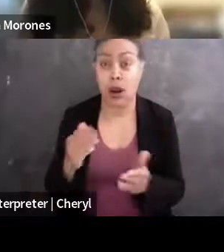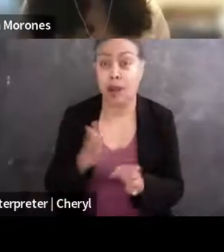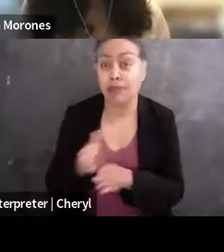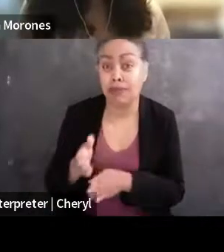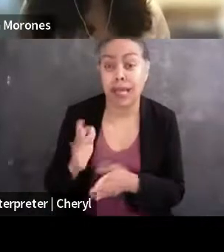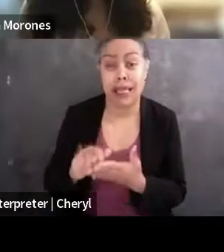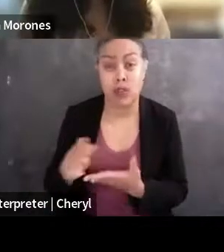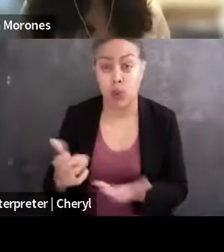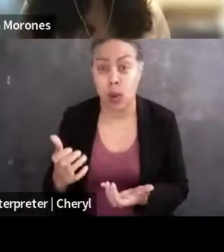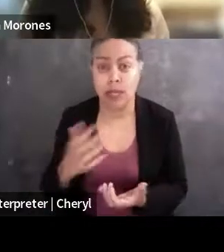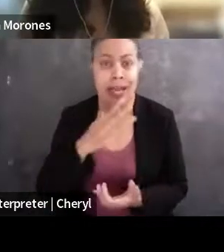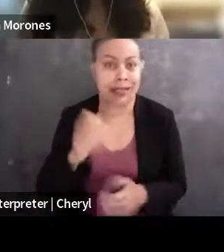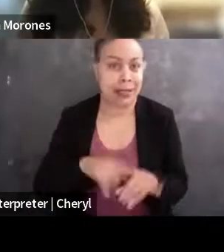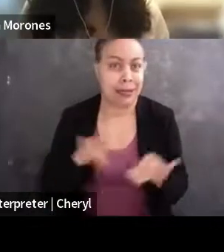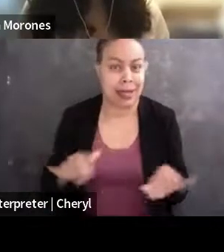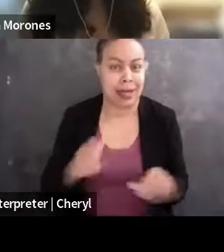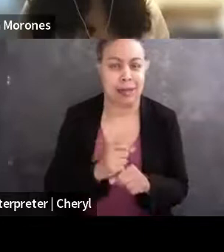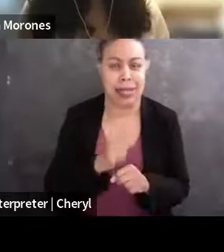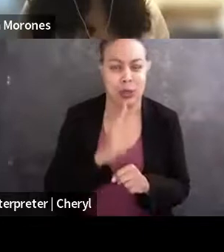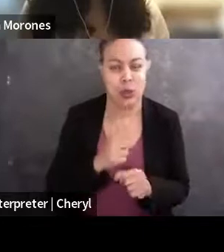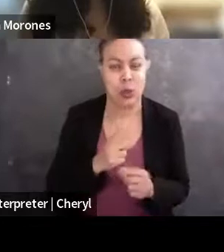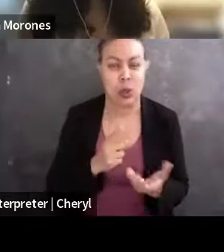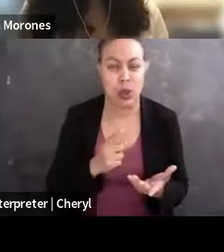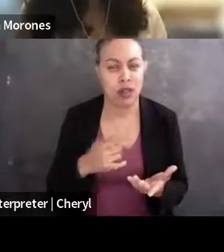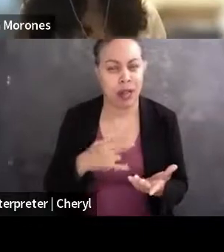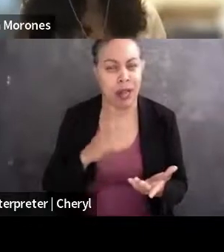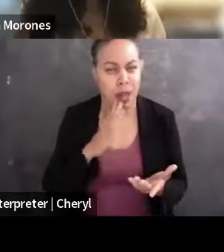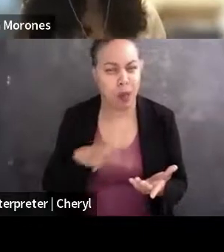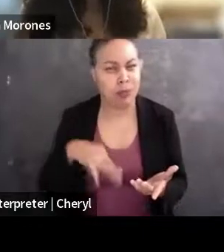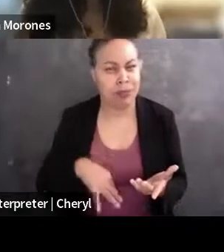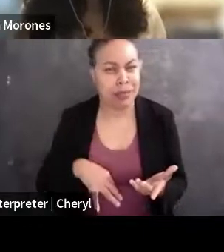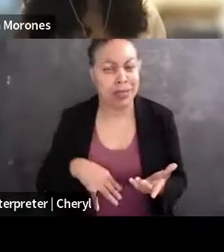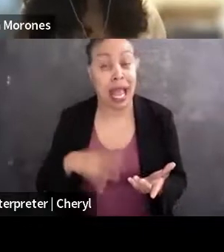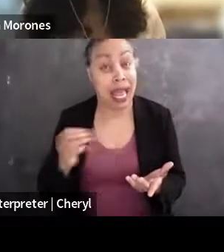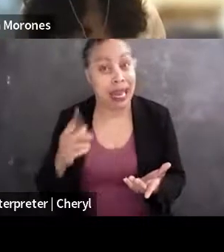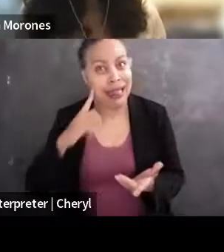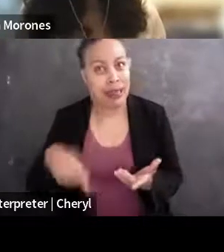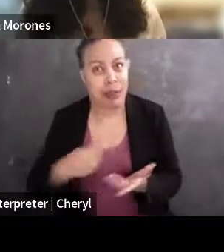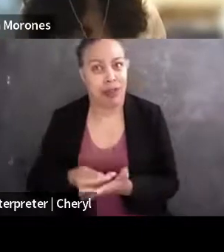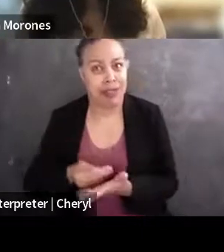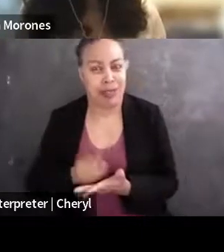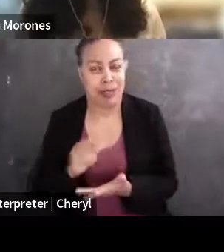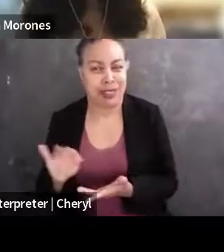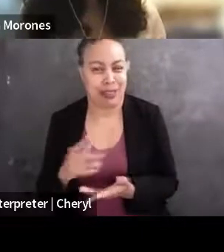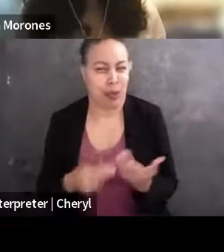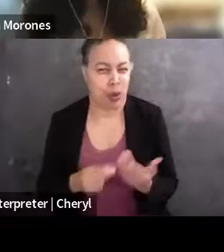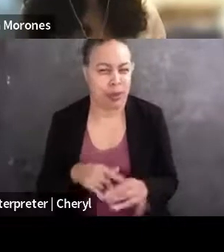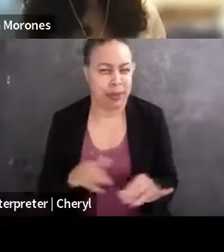that they, to whatever extent they feel it's useful to think about what financial stuff that they have thought about that. So Sommer, thank you for sharing.